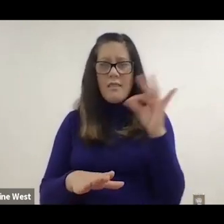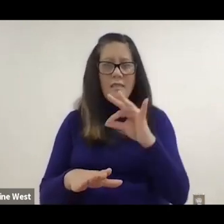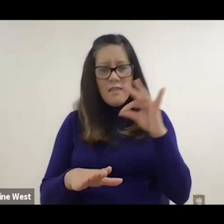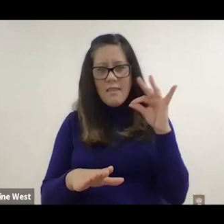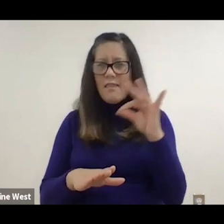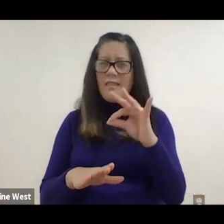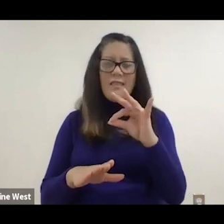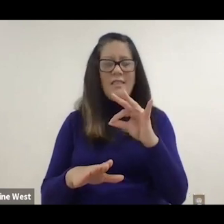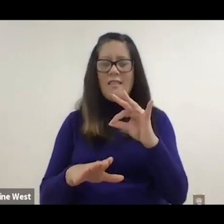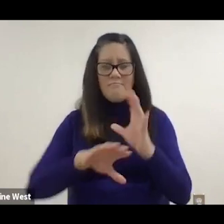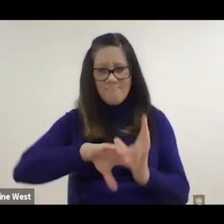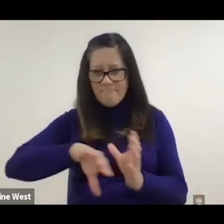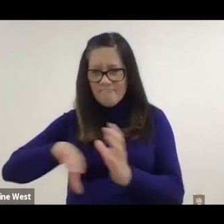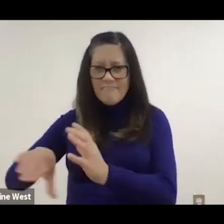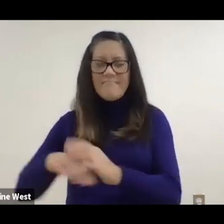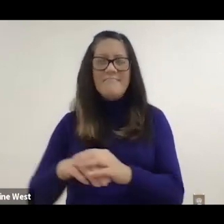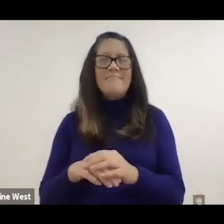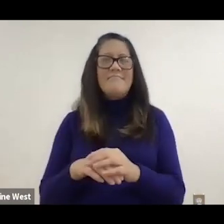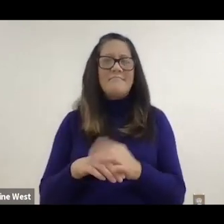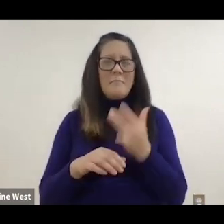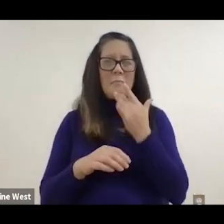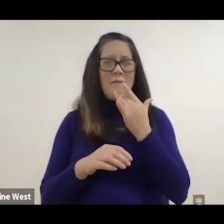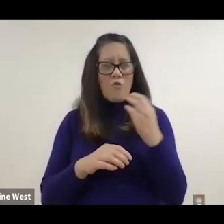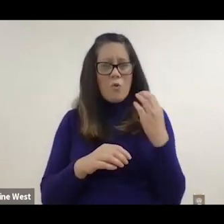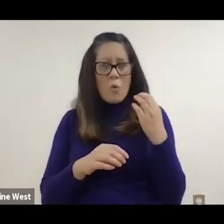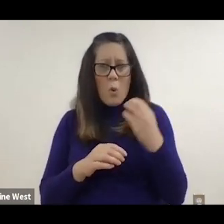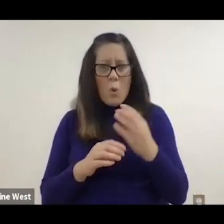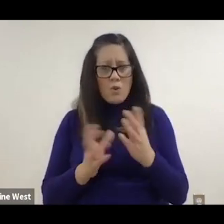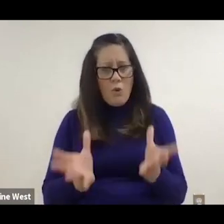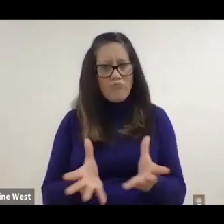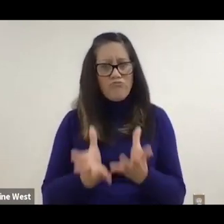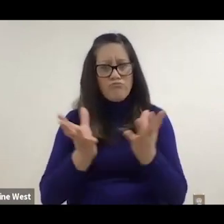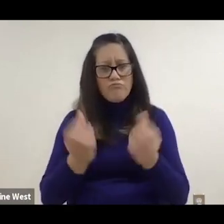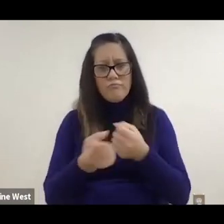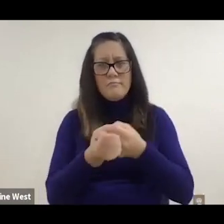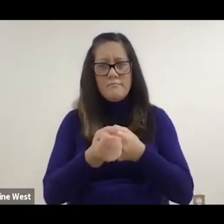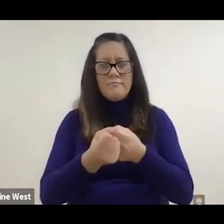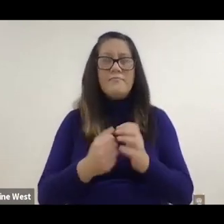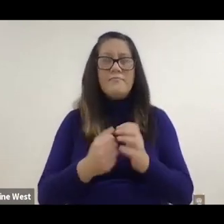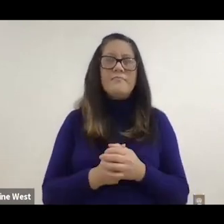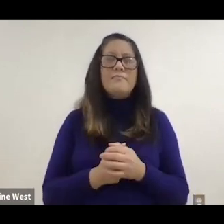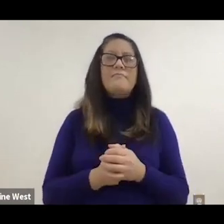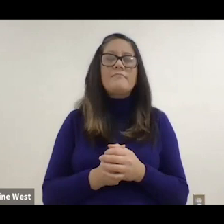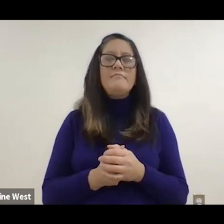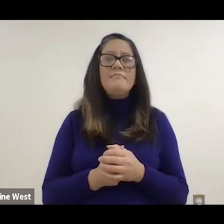You want to be doing coaching and not nagging. The other thing I found interesting